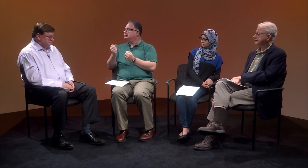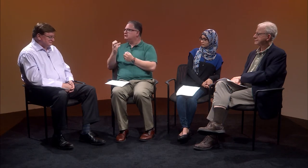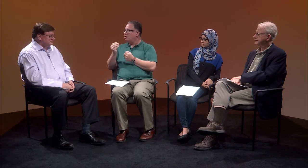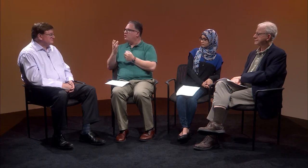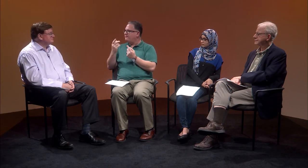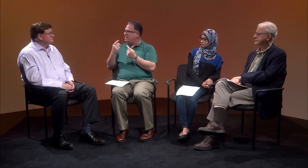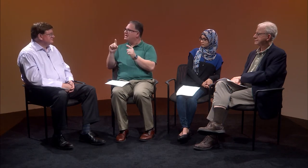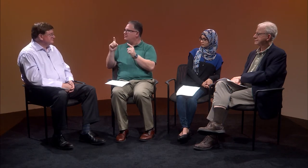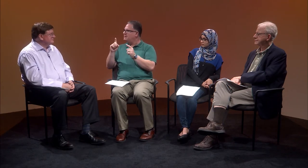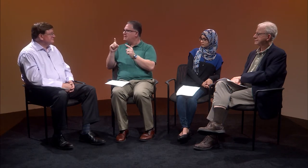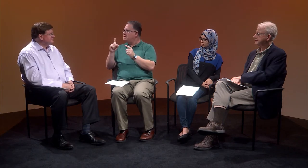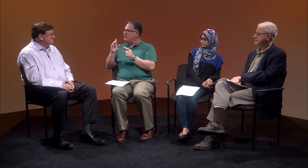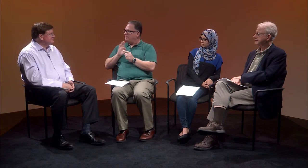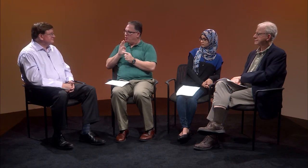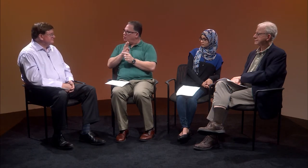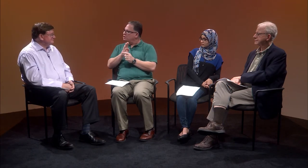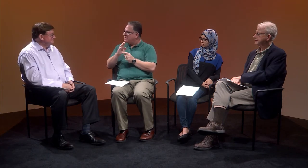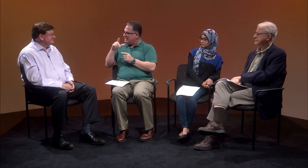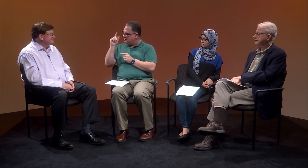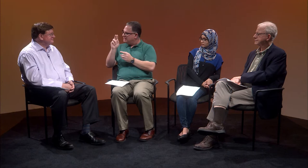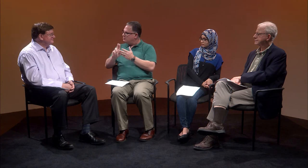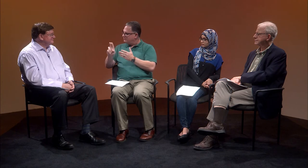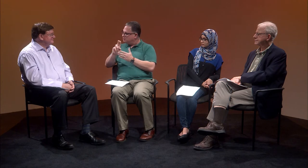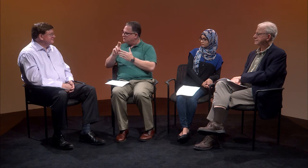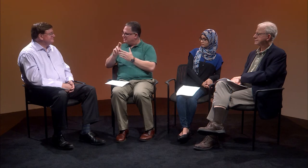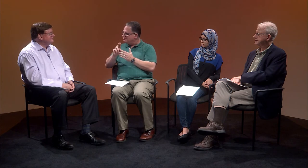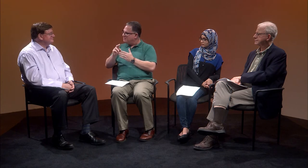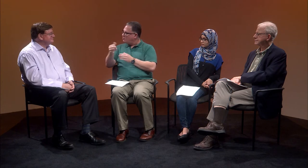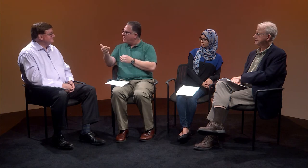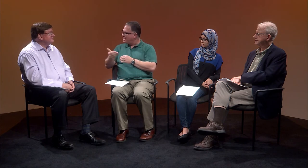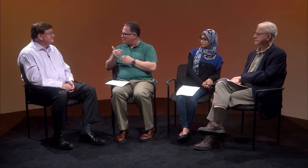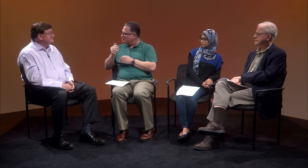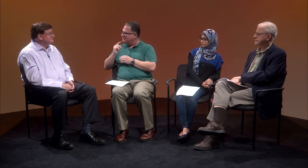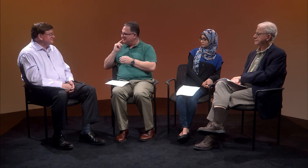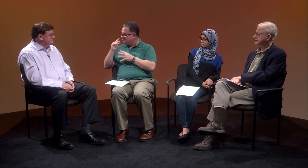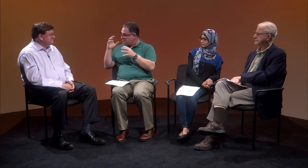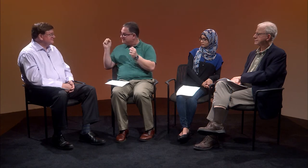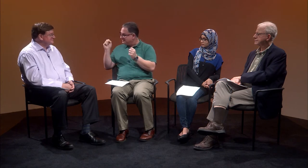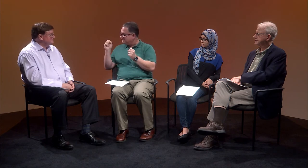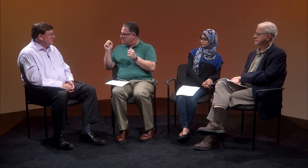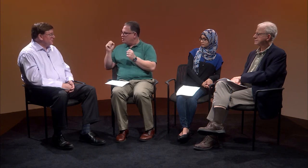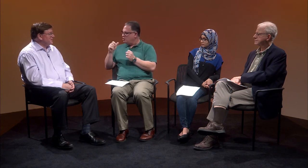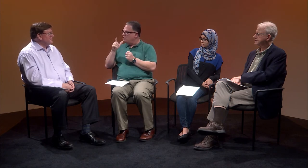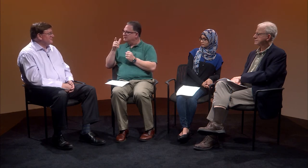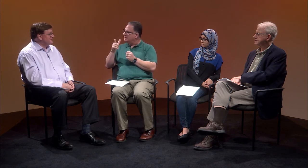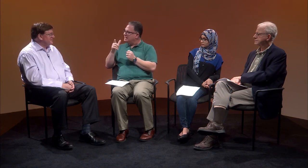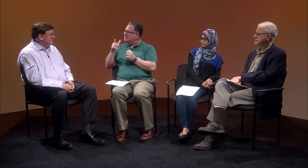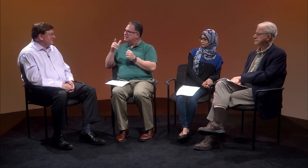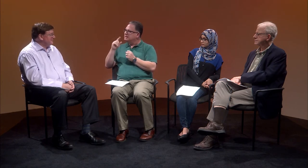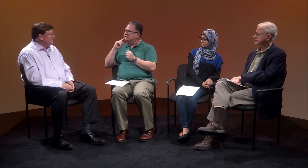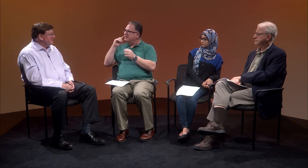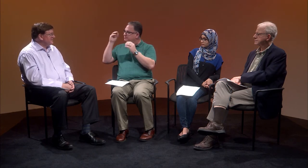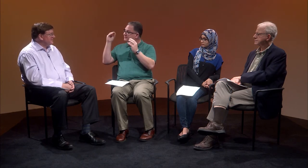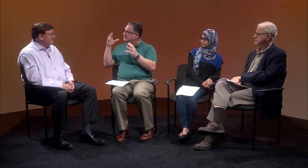So finally, the board at Gallaudet University hired a deaf president, who was a deaf professor